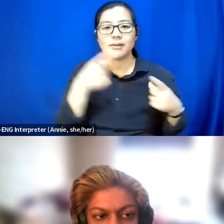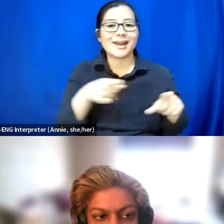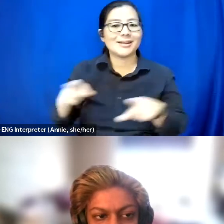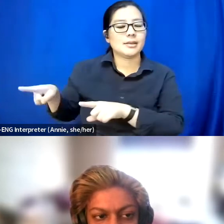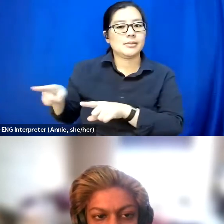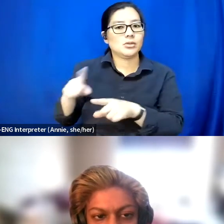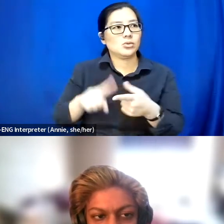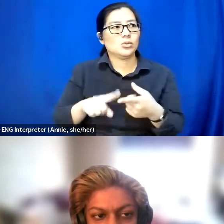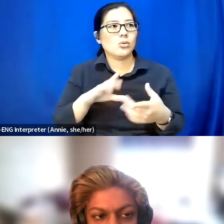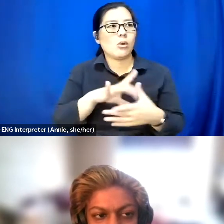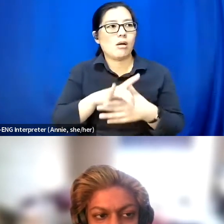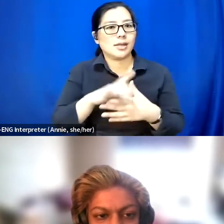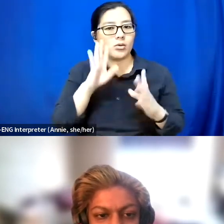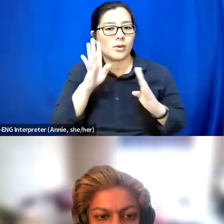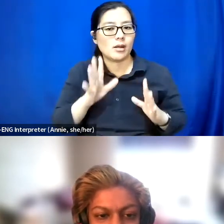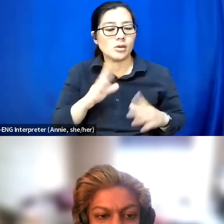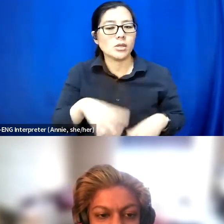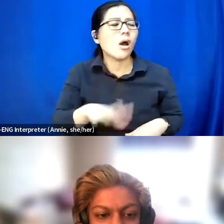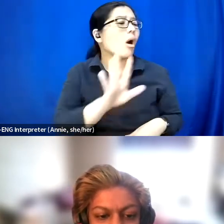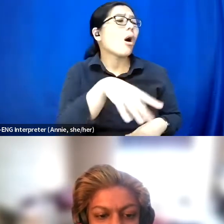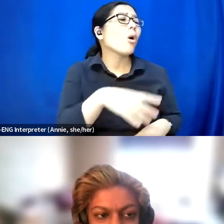Like oh, you know you get hate, it just comes with the job.